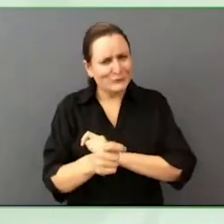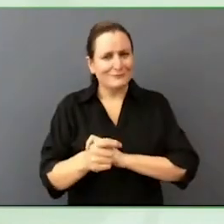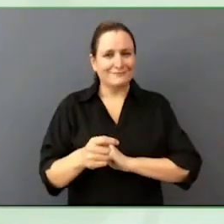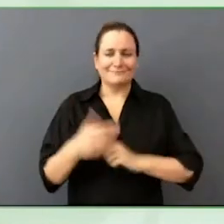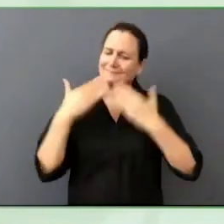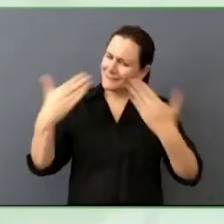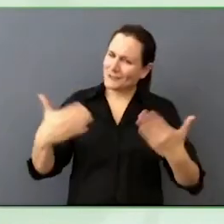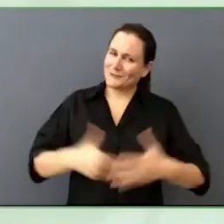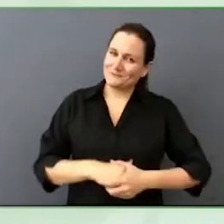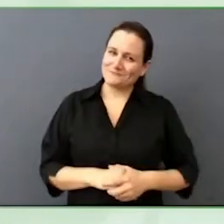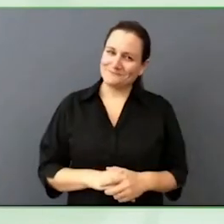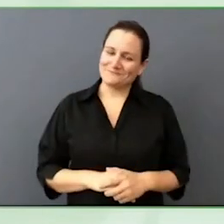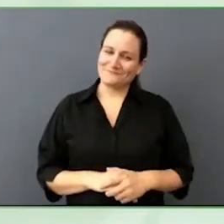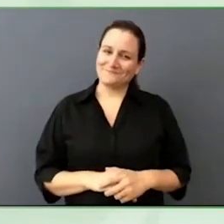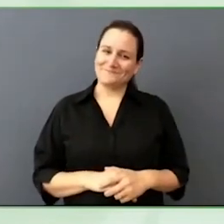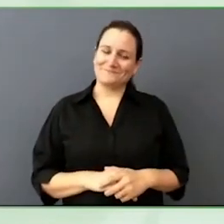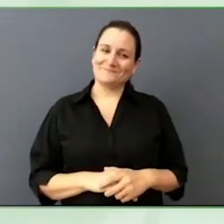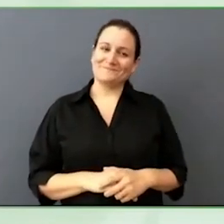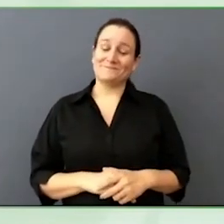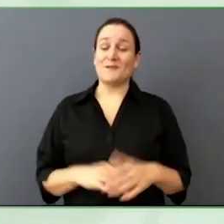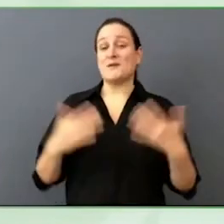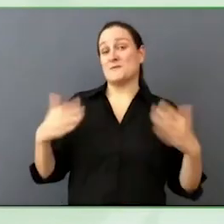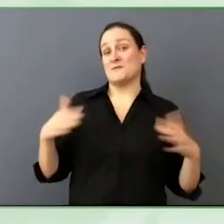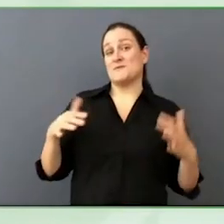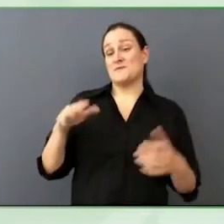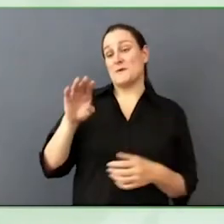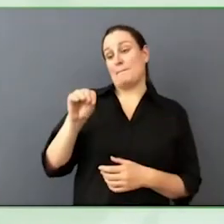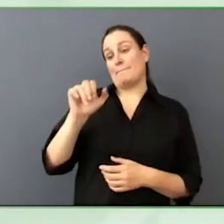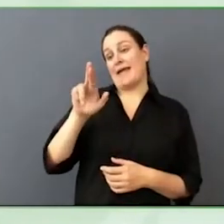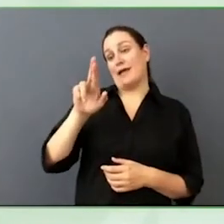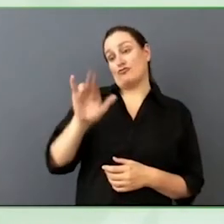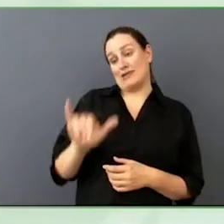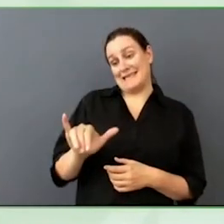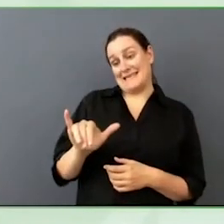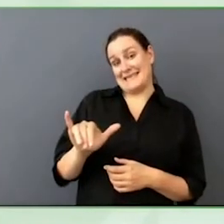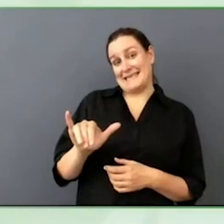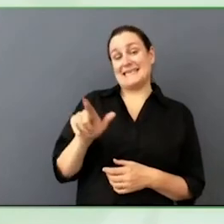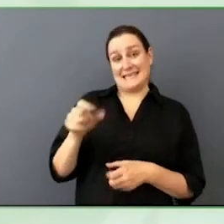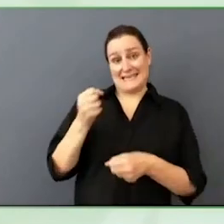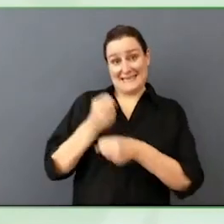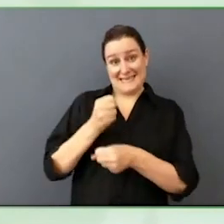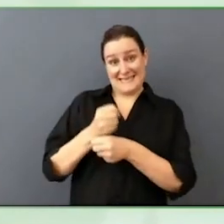Mary Fernandez, she is working for Cisco. Under a lantern. Thank you, Mary. Find her on LinkedIn.